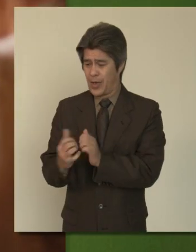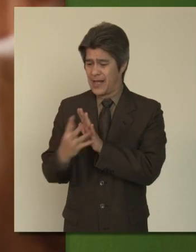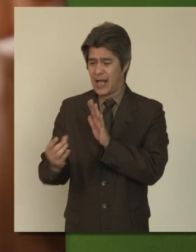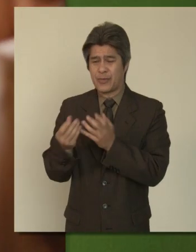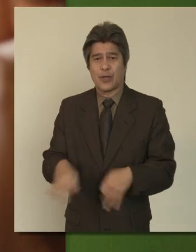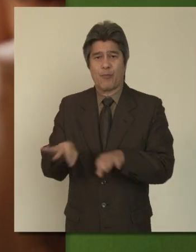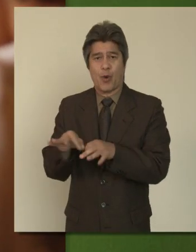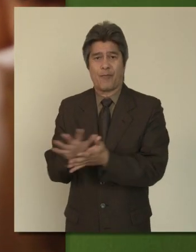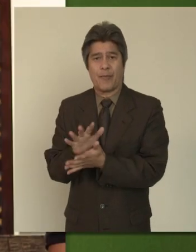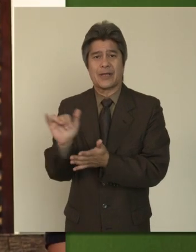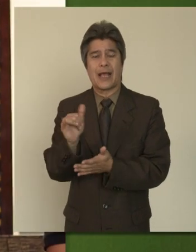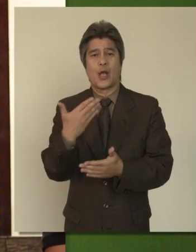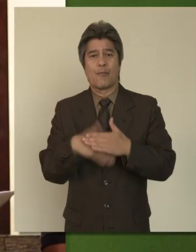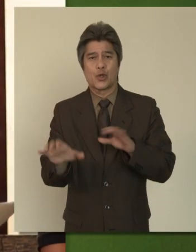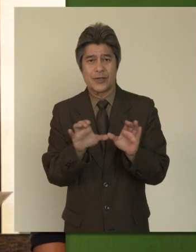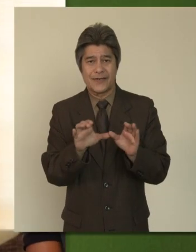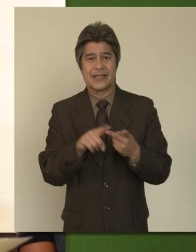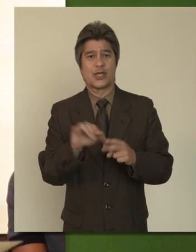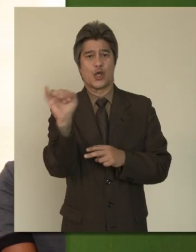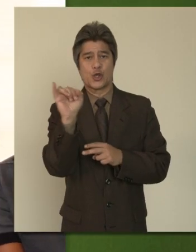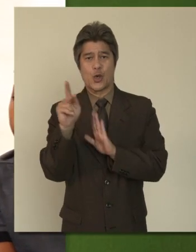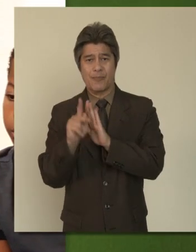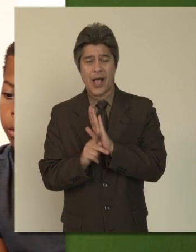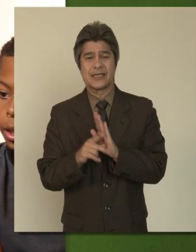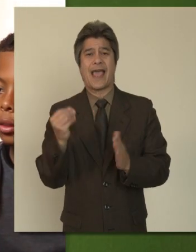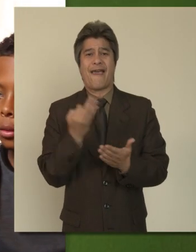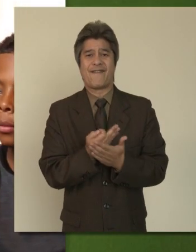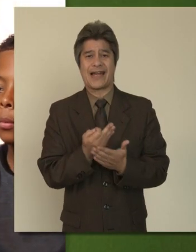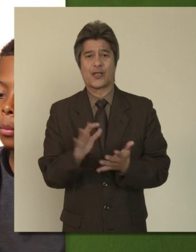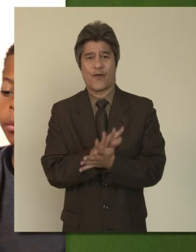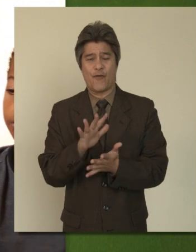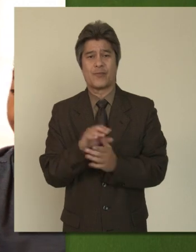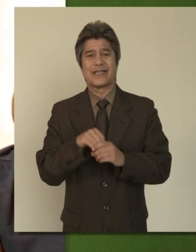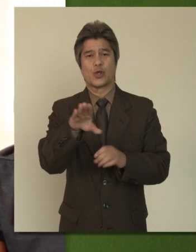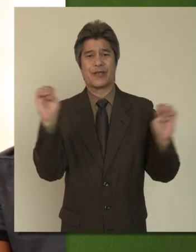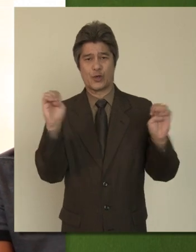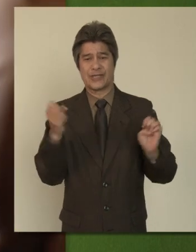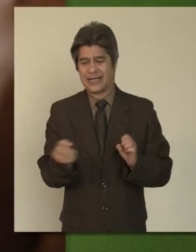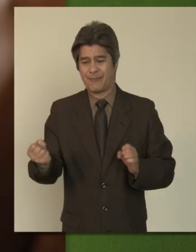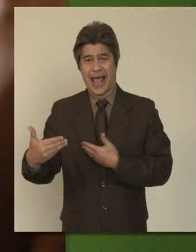important documents like birth certificates, insurance policies, and financial forms in your emergency supply kit.